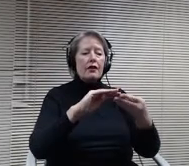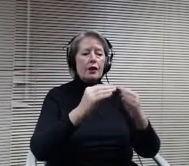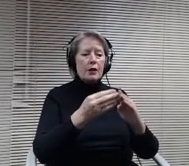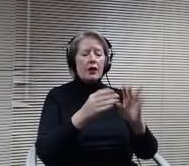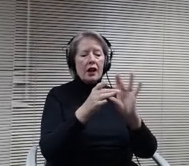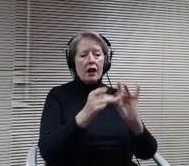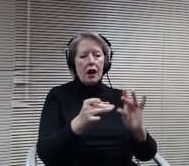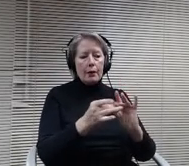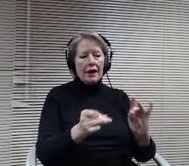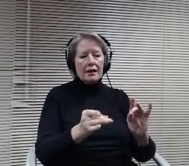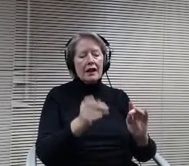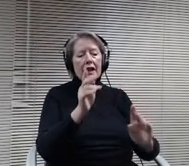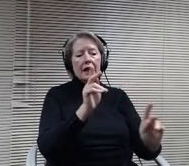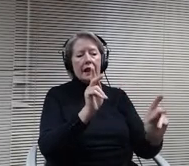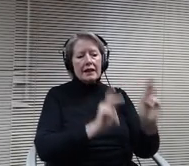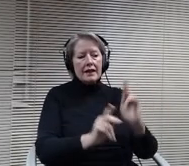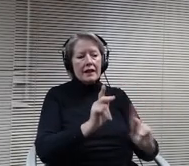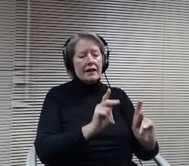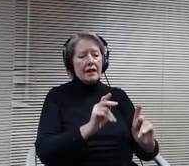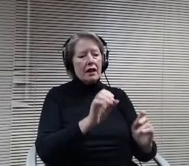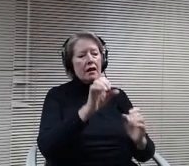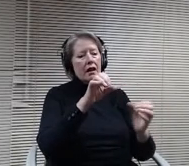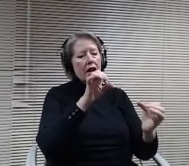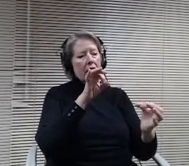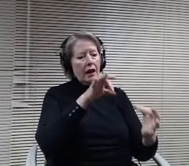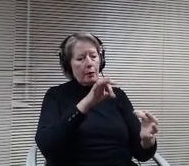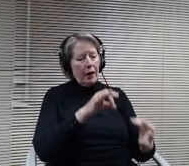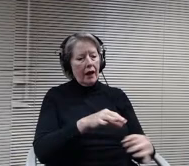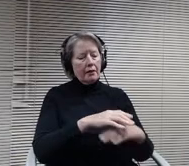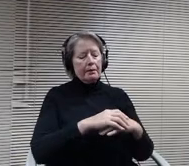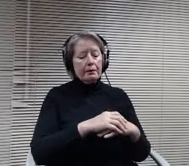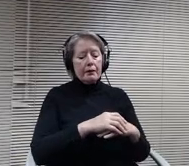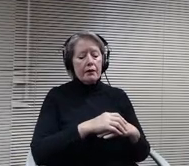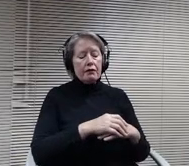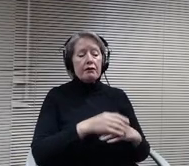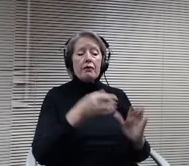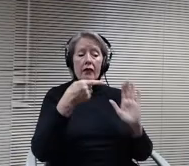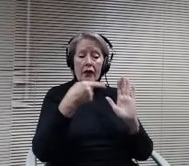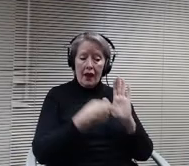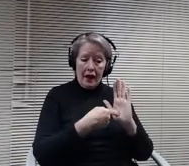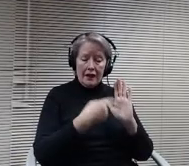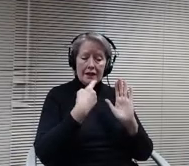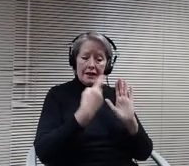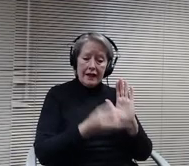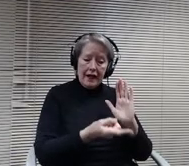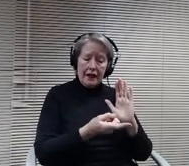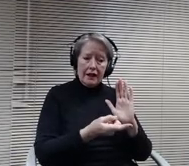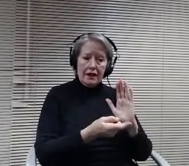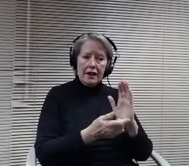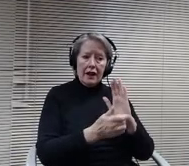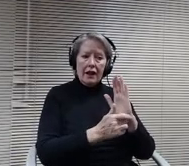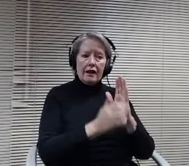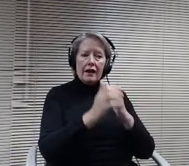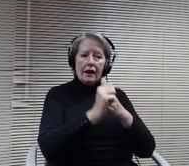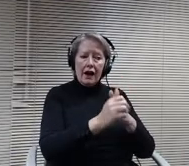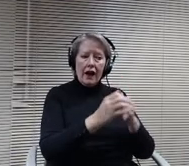she writes. As stated in the guidelines, citizen input and Community comments are provided as opportunities for the public